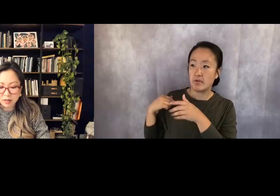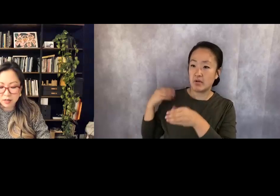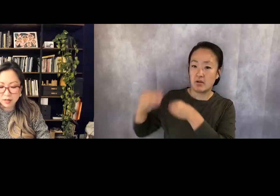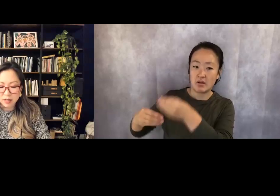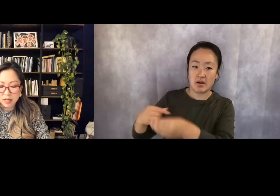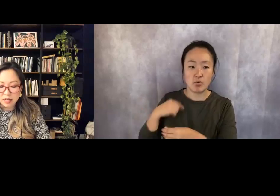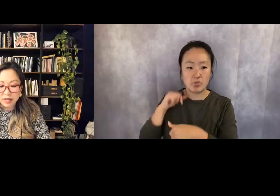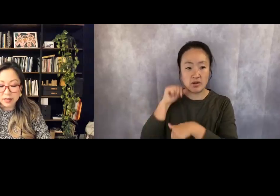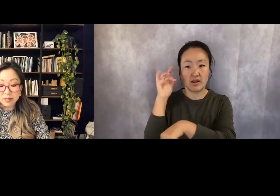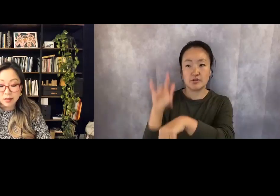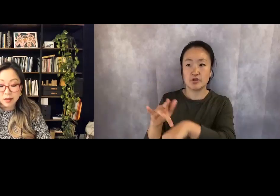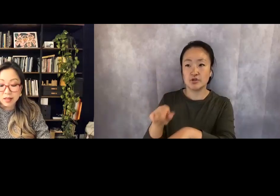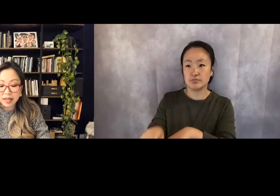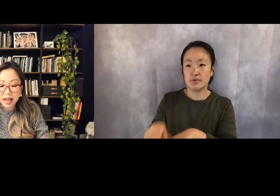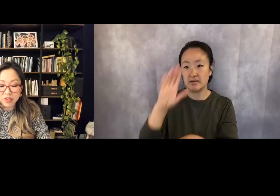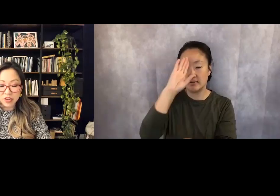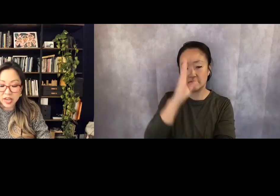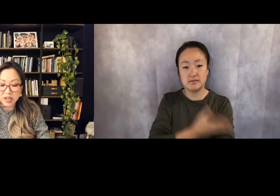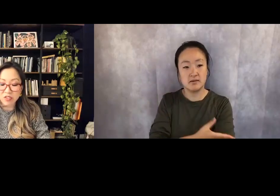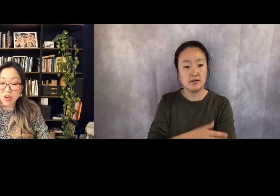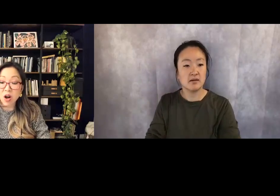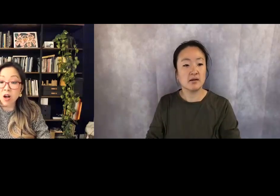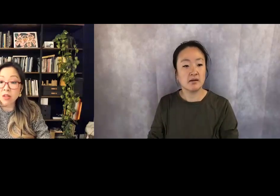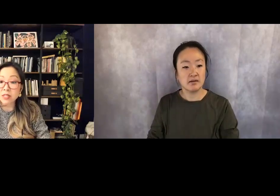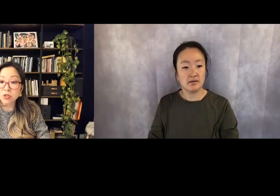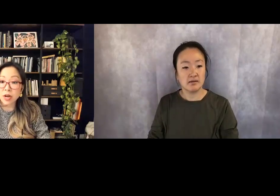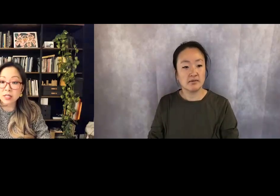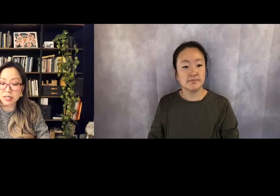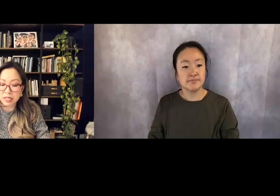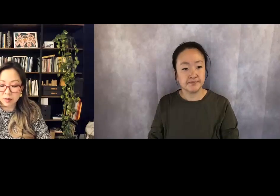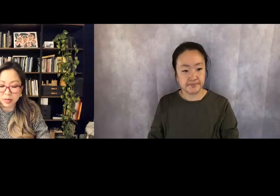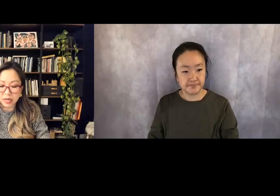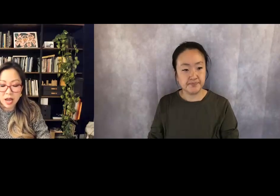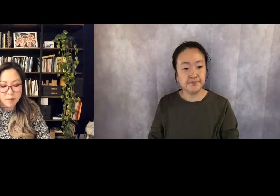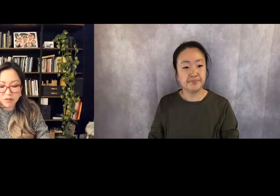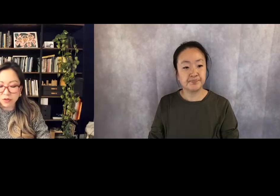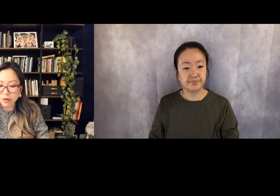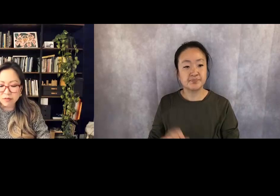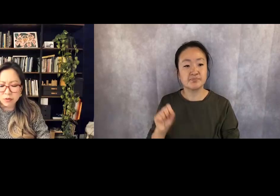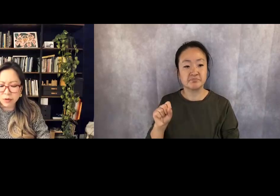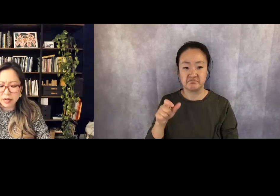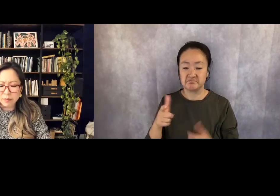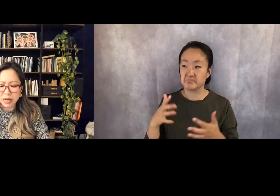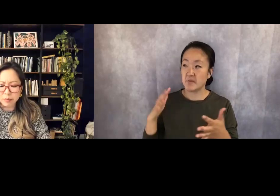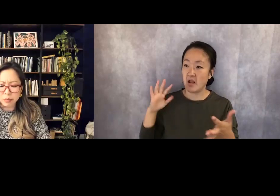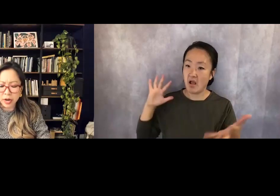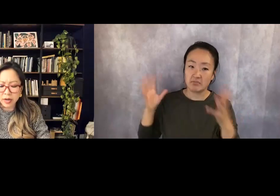Yes, the cavalcade of all that's tried to kill me may forever raid my brain.